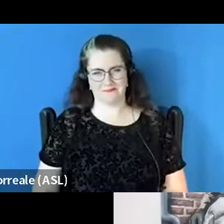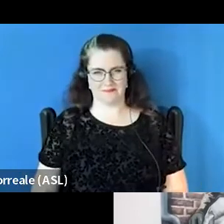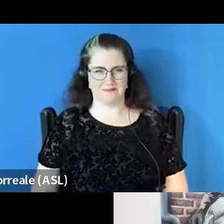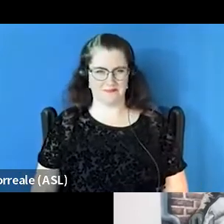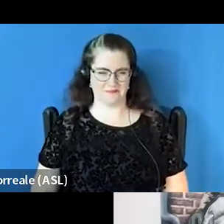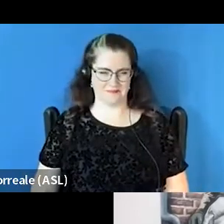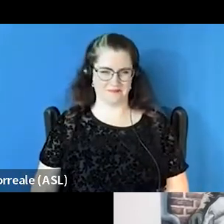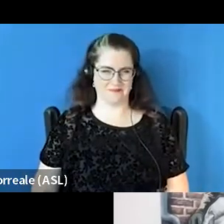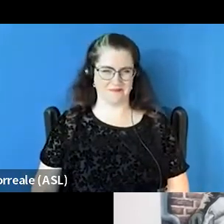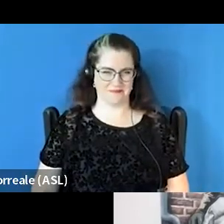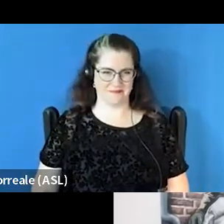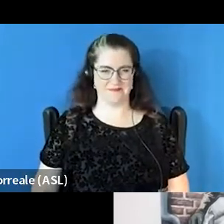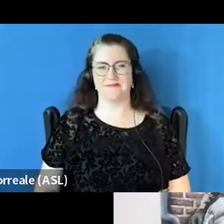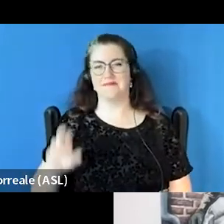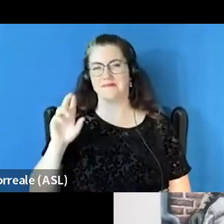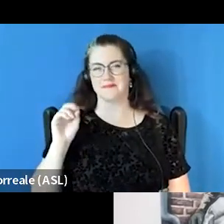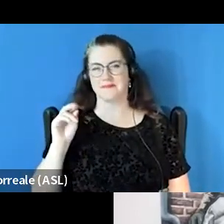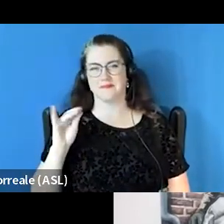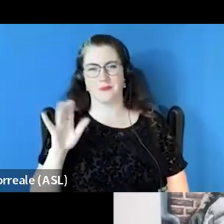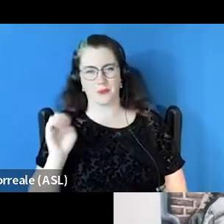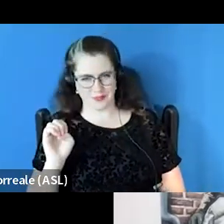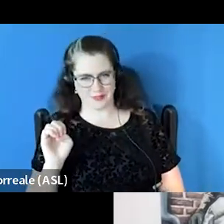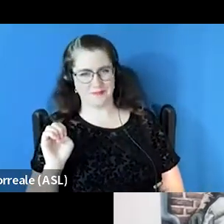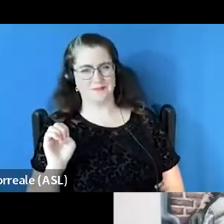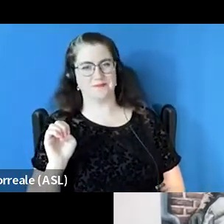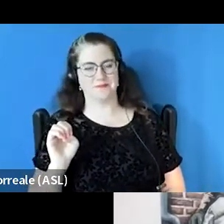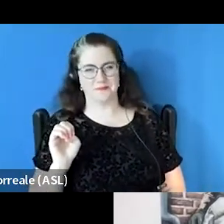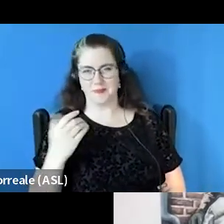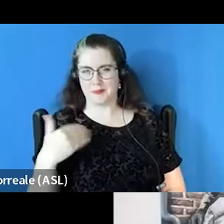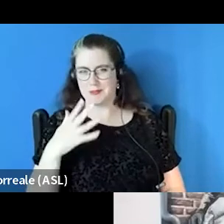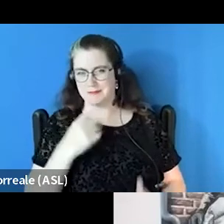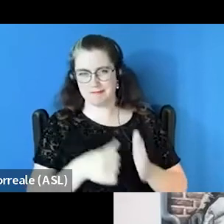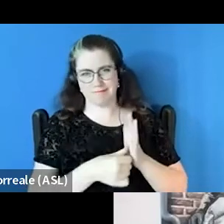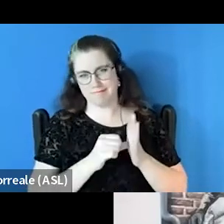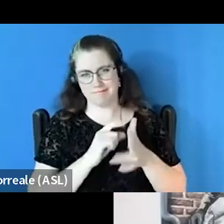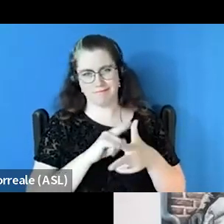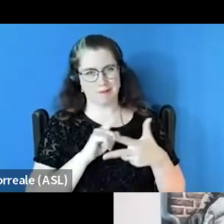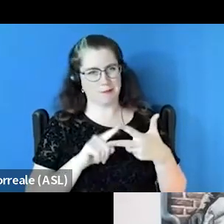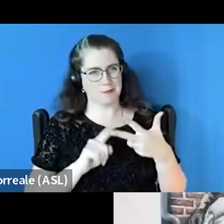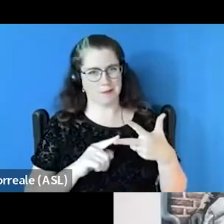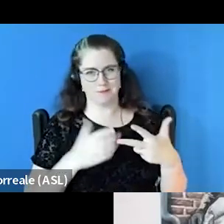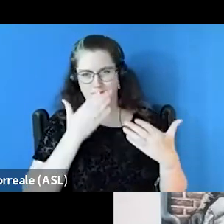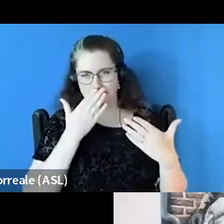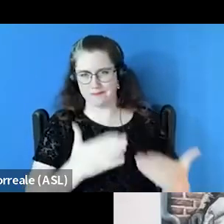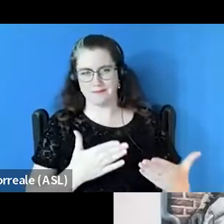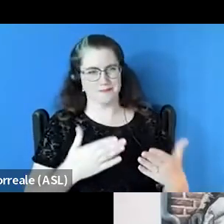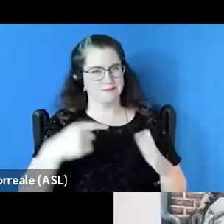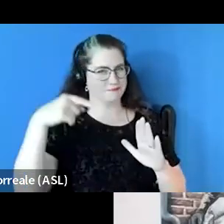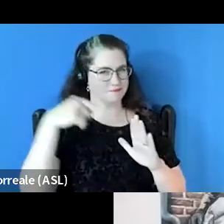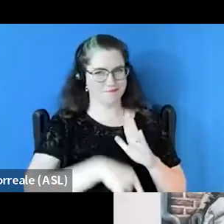Yeah, Donald touched base on all the three major, which is great, Donald, was very thorough and specific.